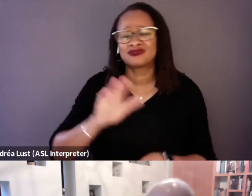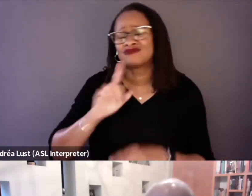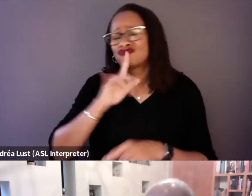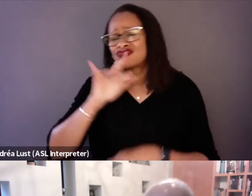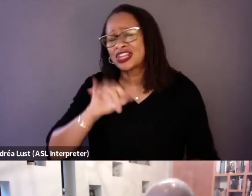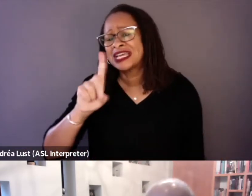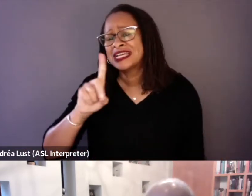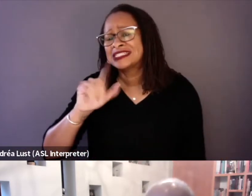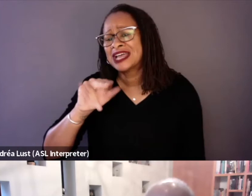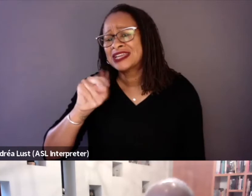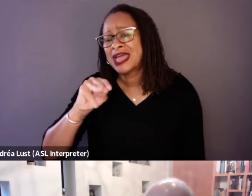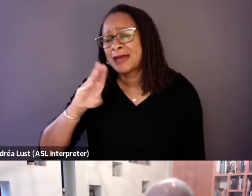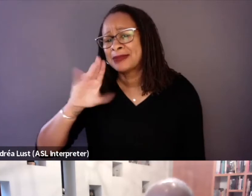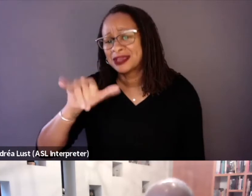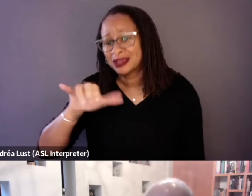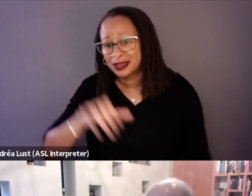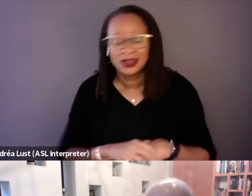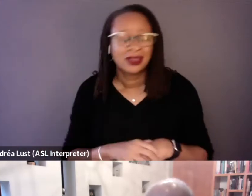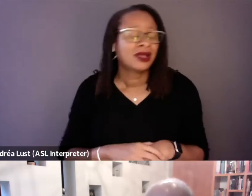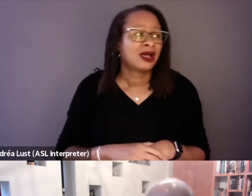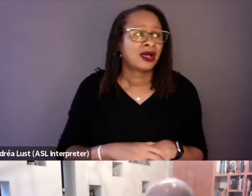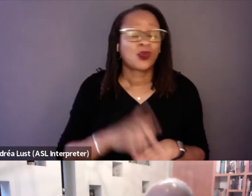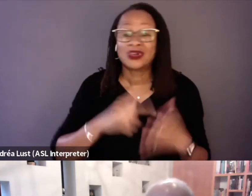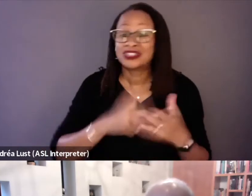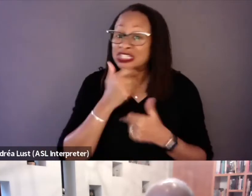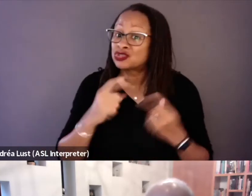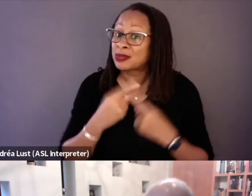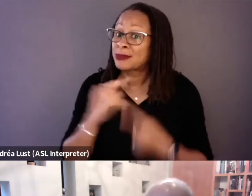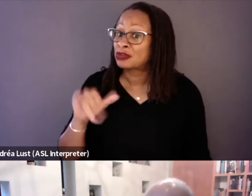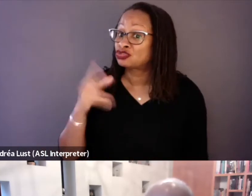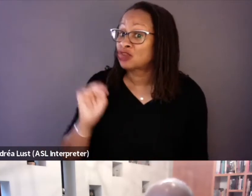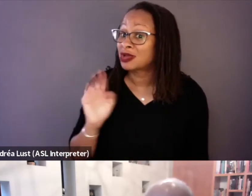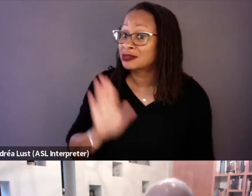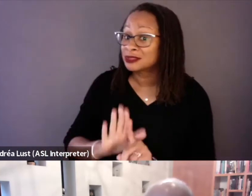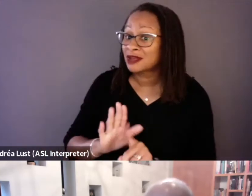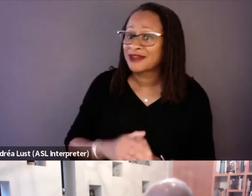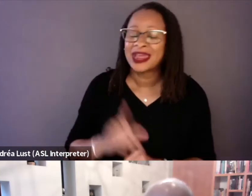to me about John is that he was one of the few reporters